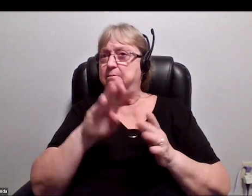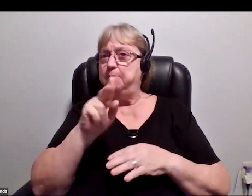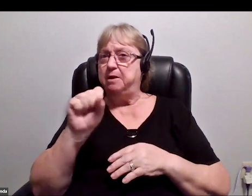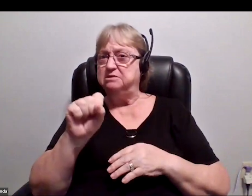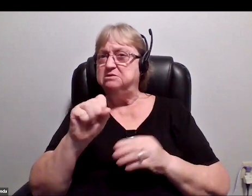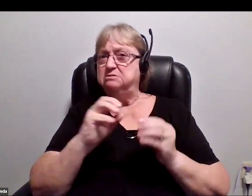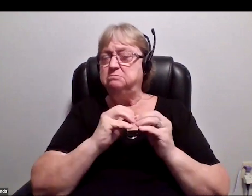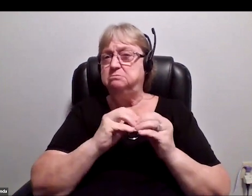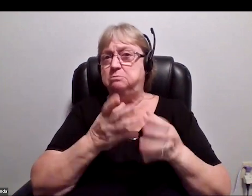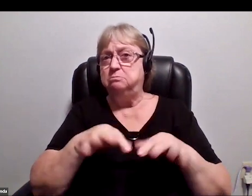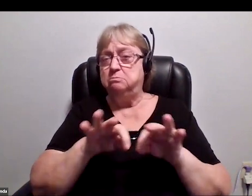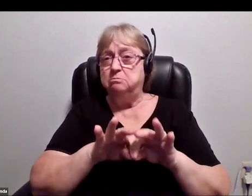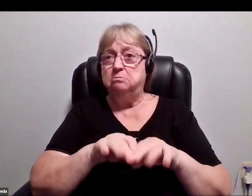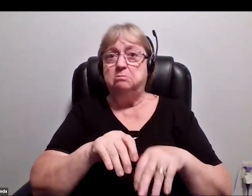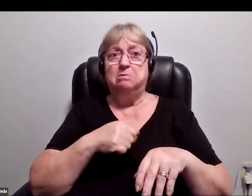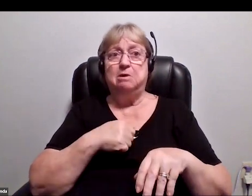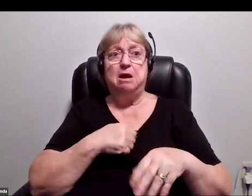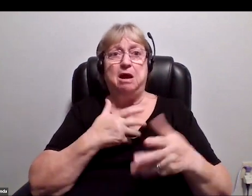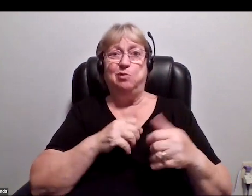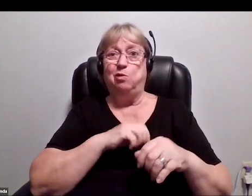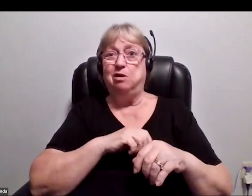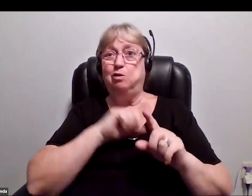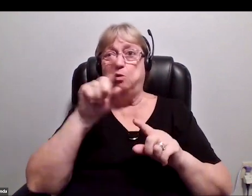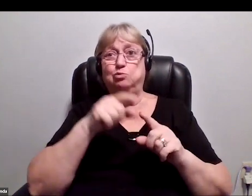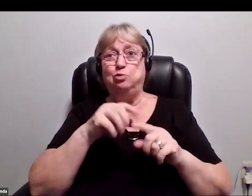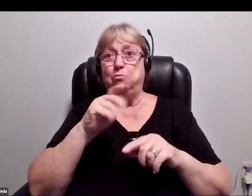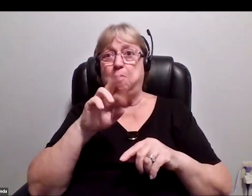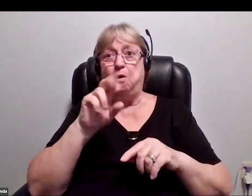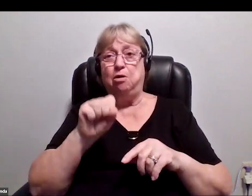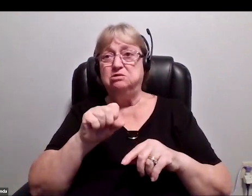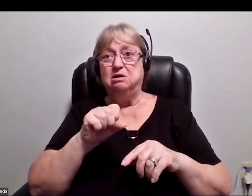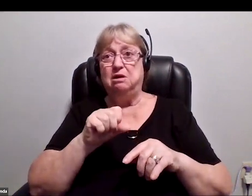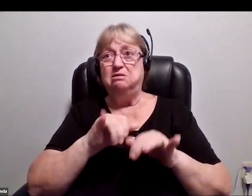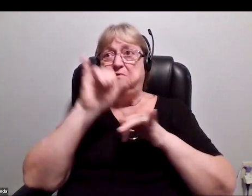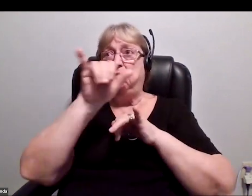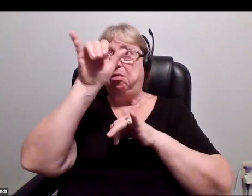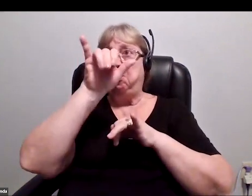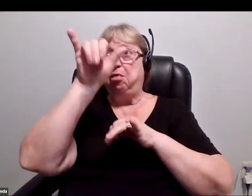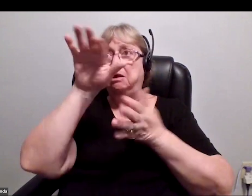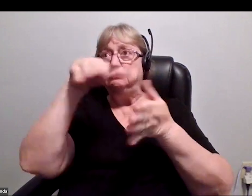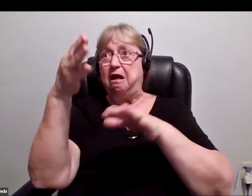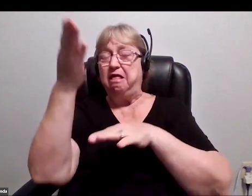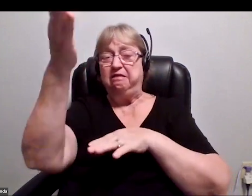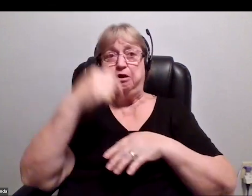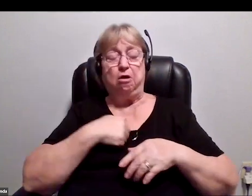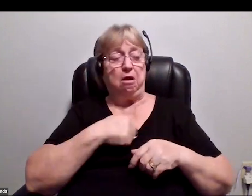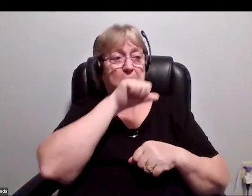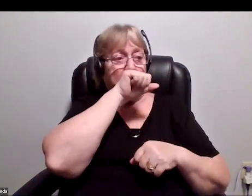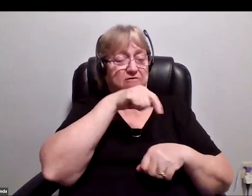I don't necessarily want to go to Mars on a one-way trip and die there. I love everyone on this planet and this planet and I want to come back to it.